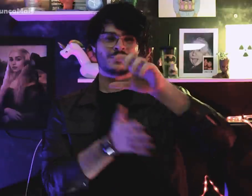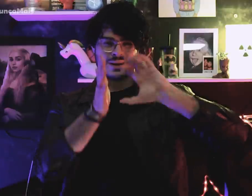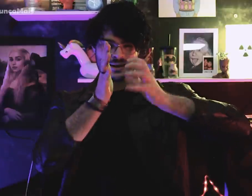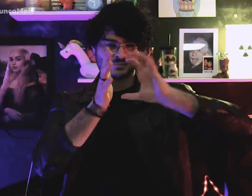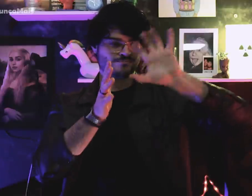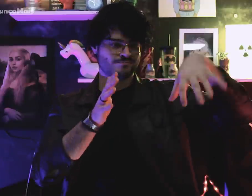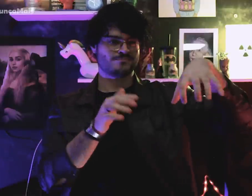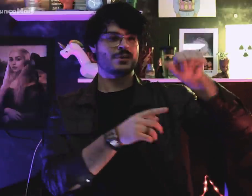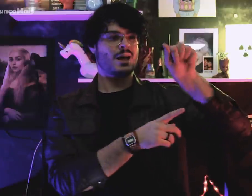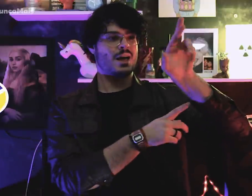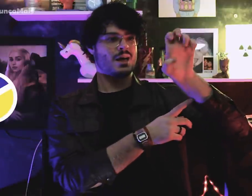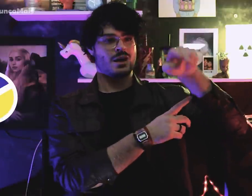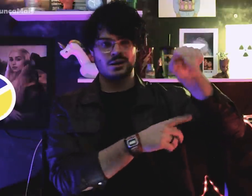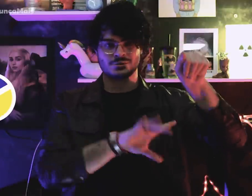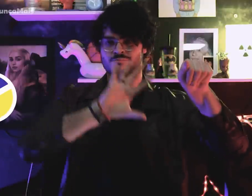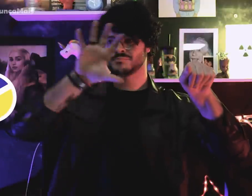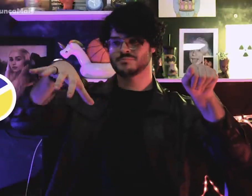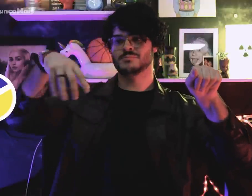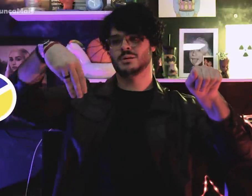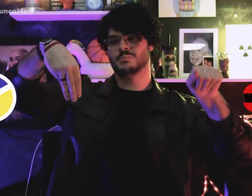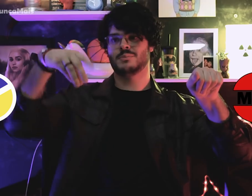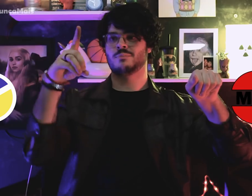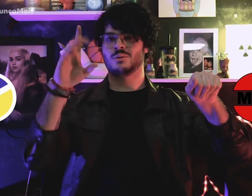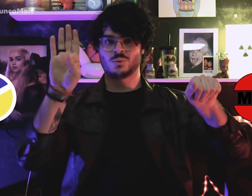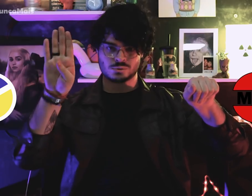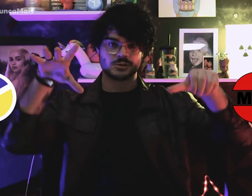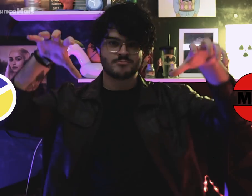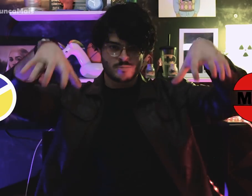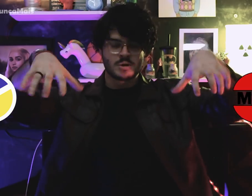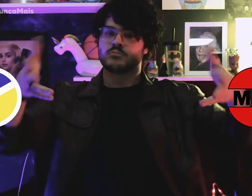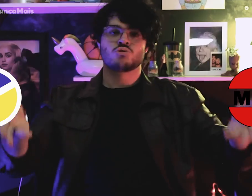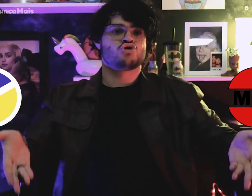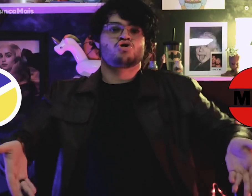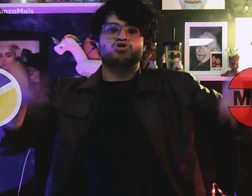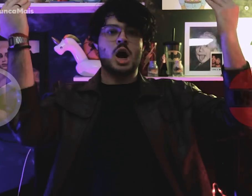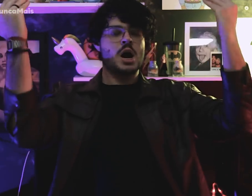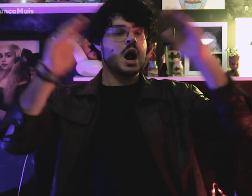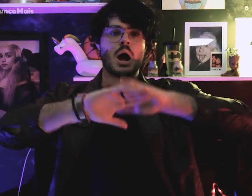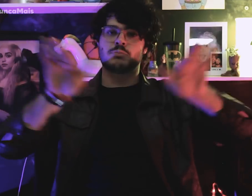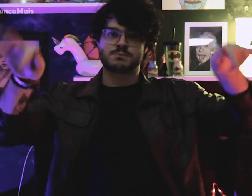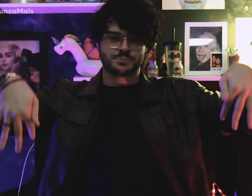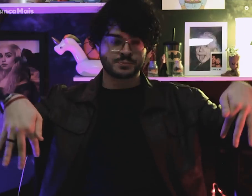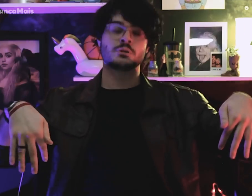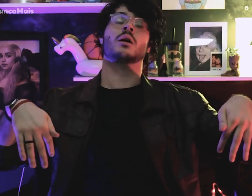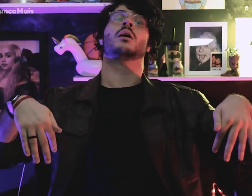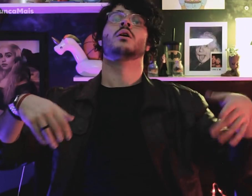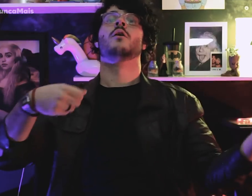os partidosda ARENA e do MDB foram extintos